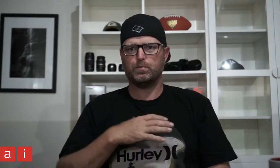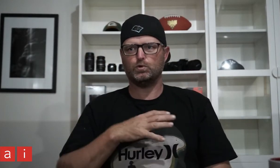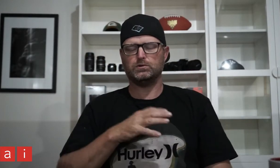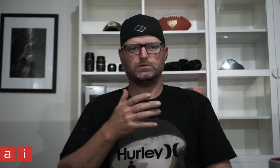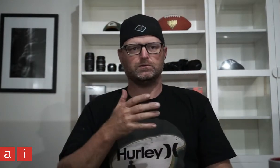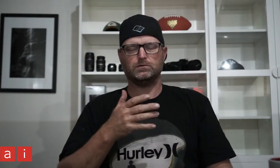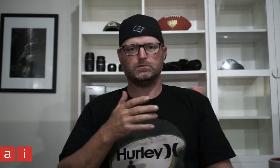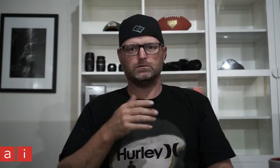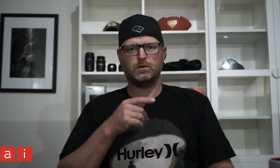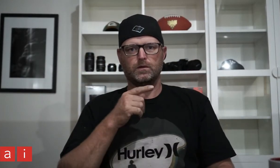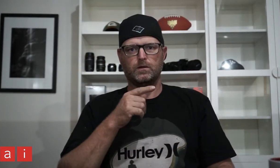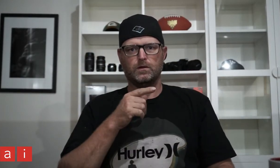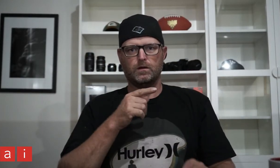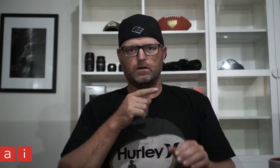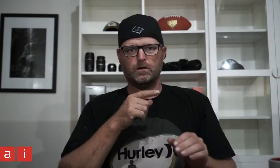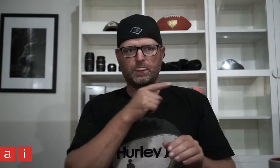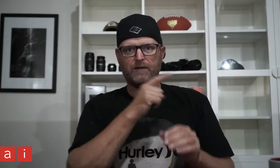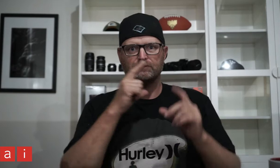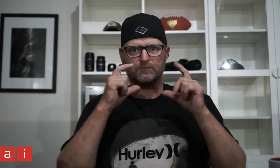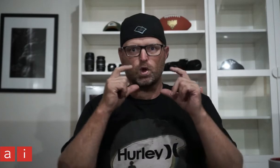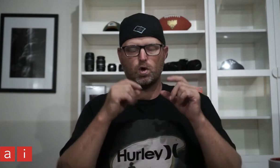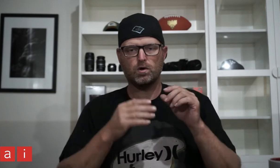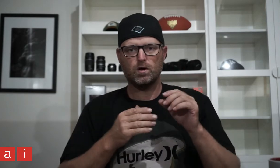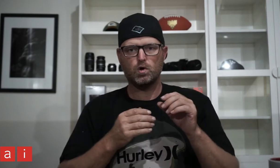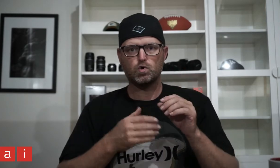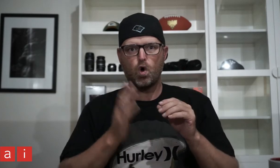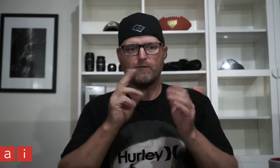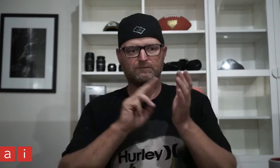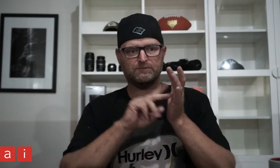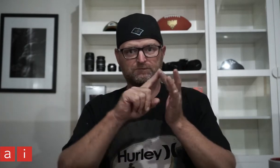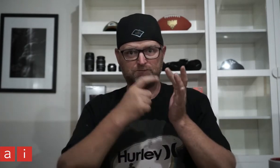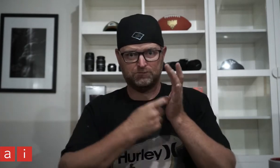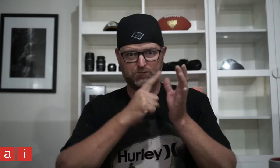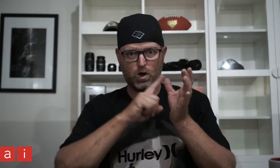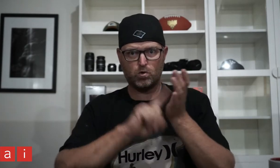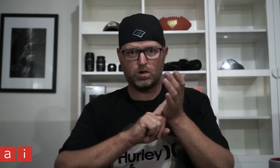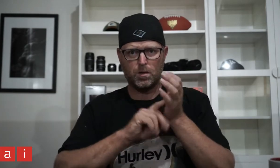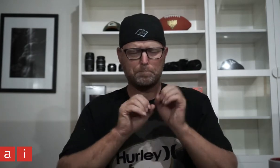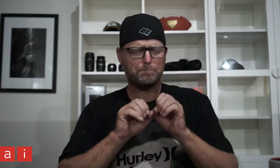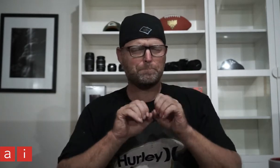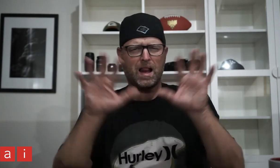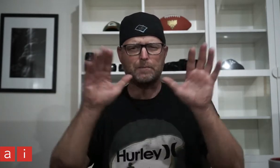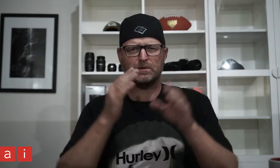because that photo has gone viral